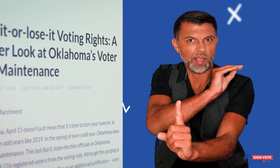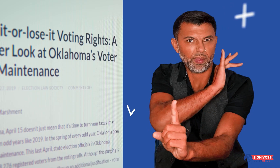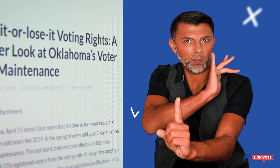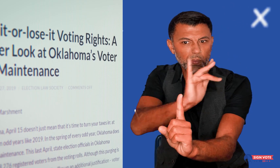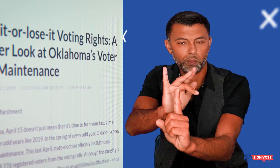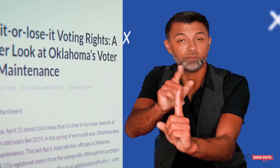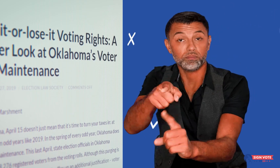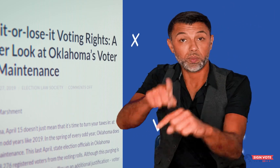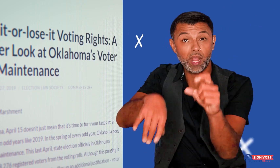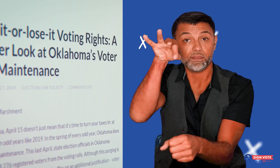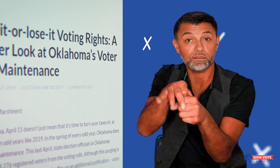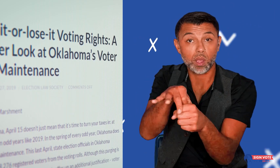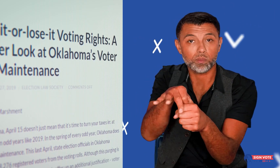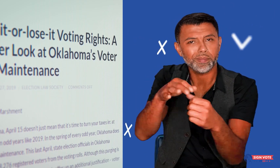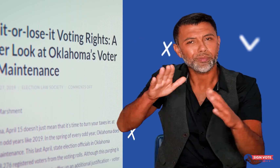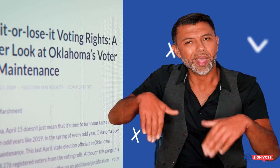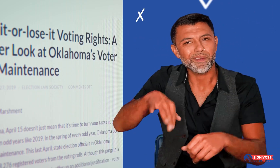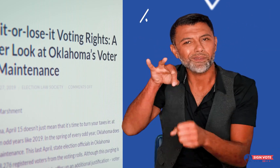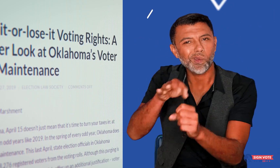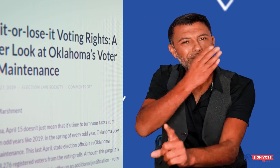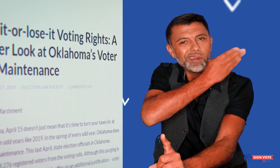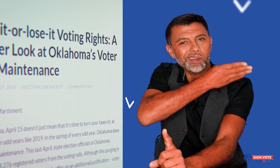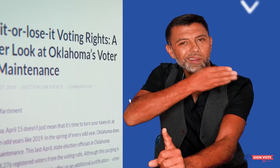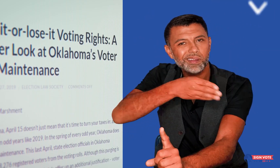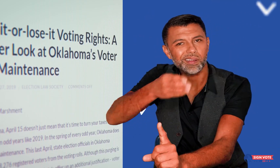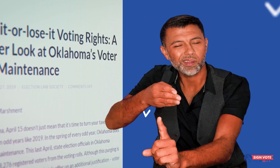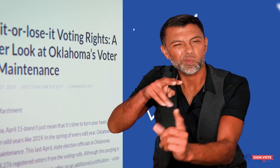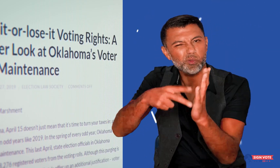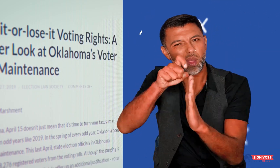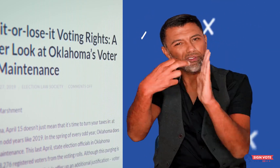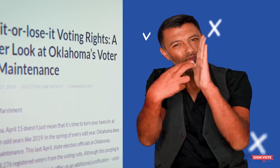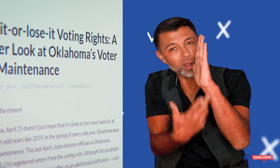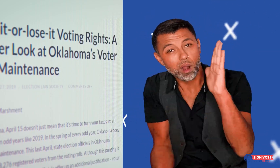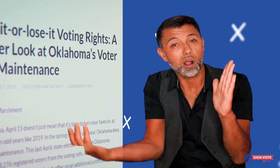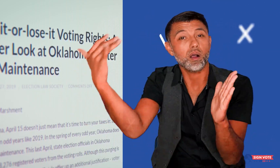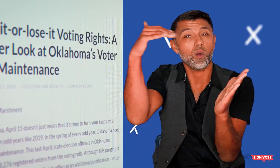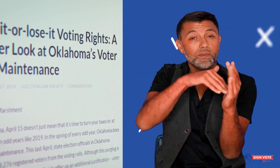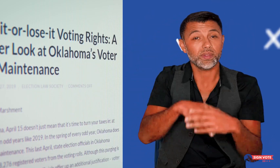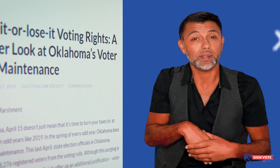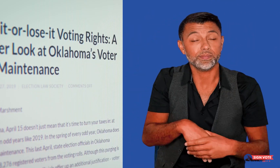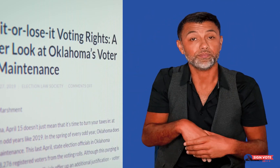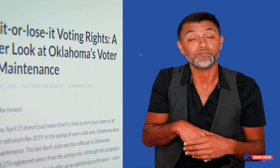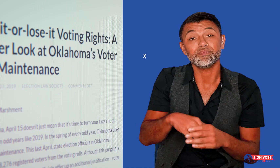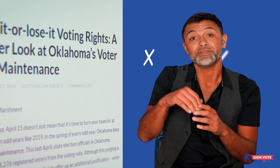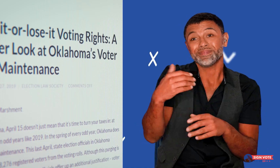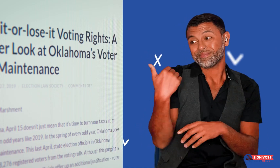they will be removed from the registry. They will then have to start the registration process all over.